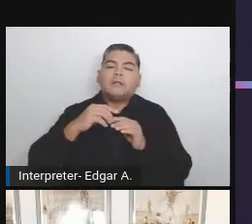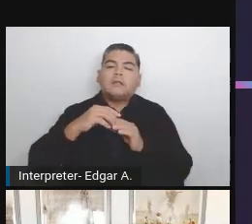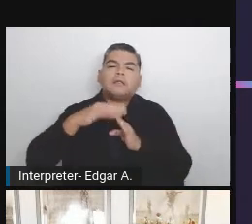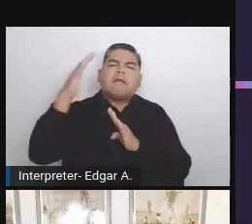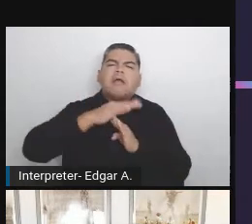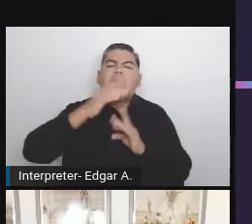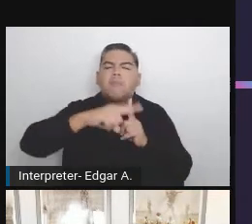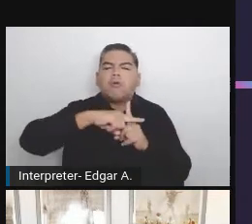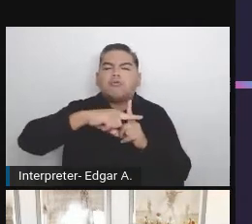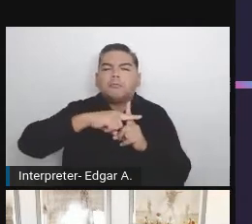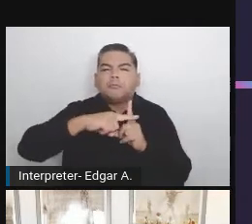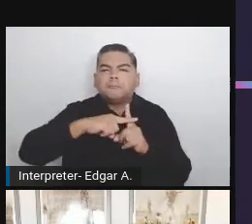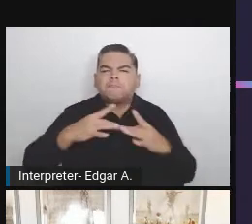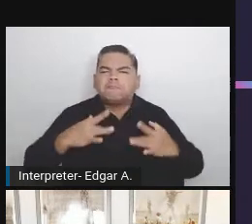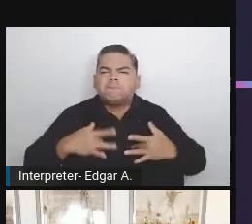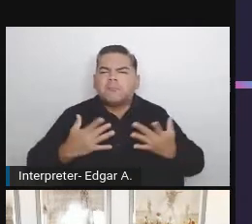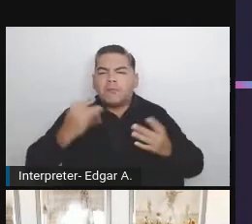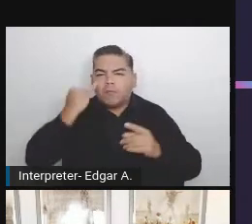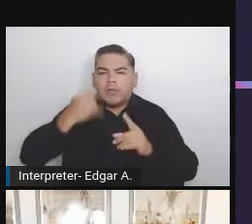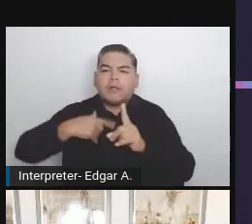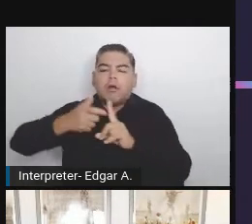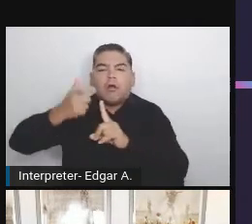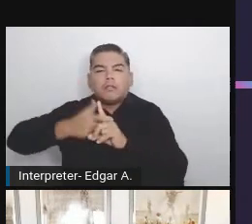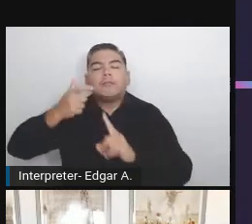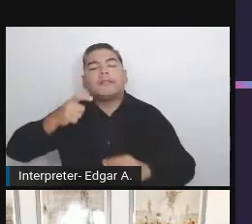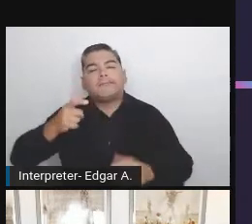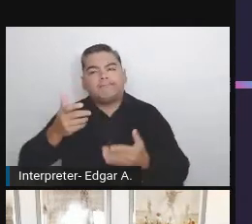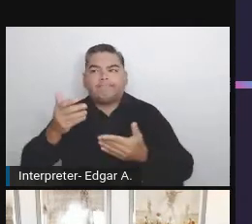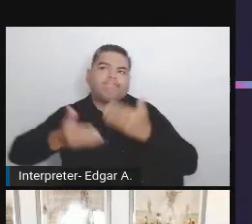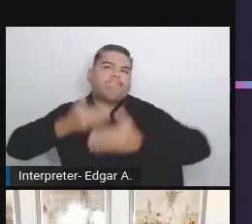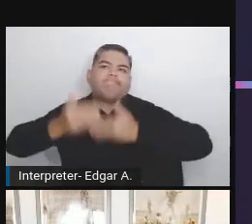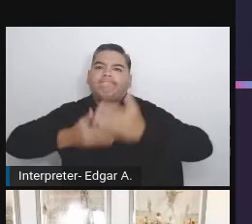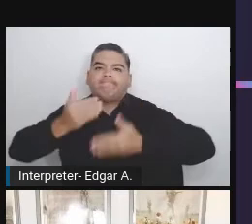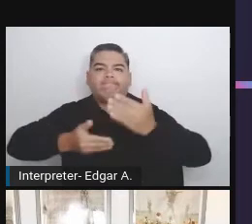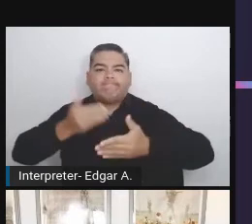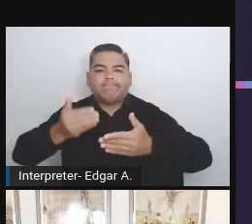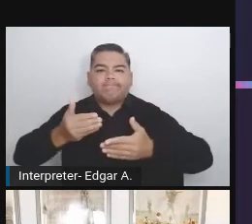First of all, the problem is I cannot find this tweet,